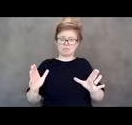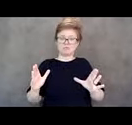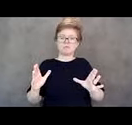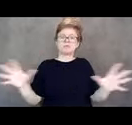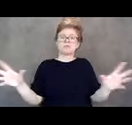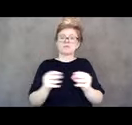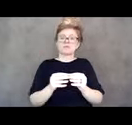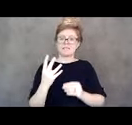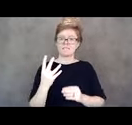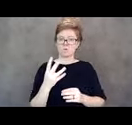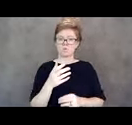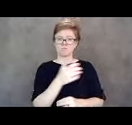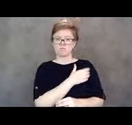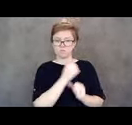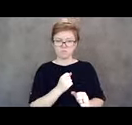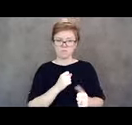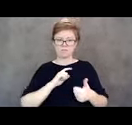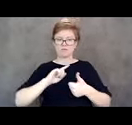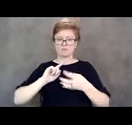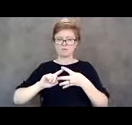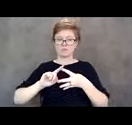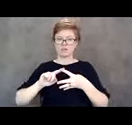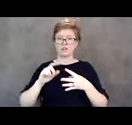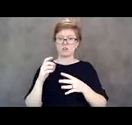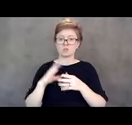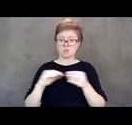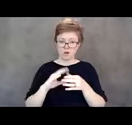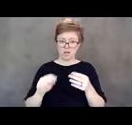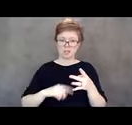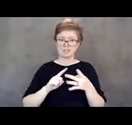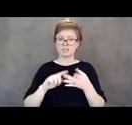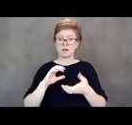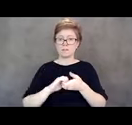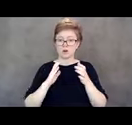stories, incredible partners, numbers, amazing numbers and part.